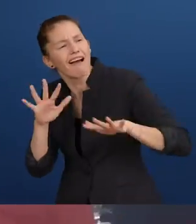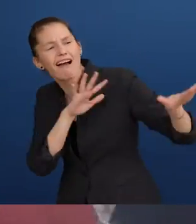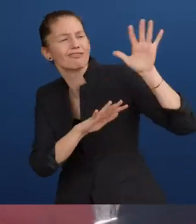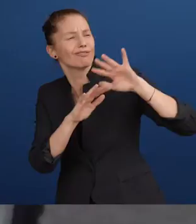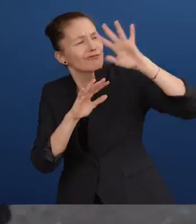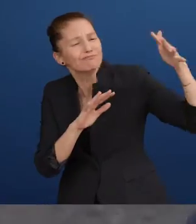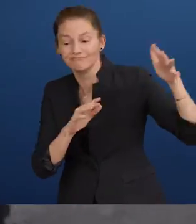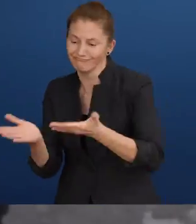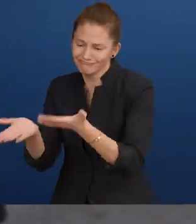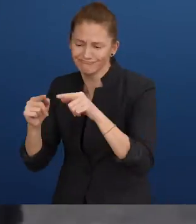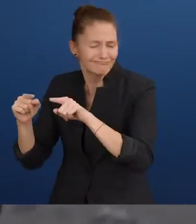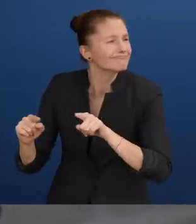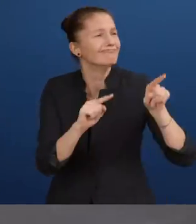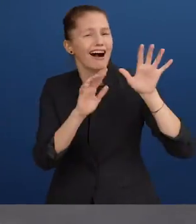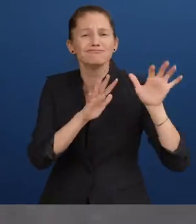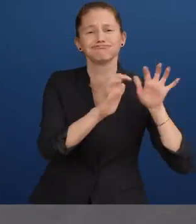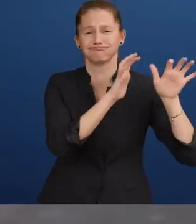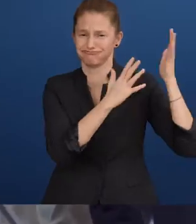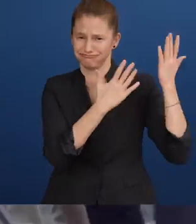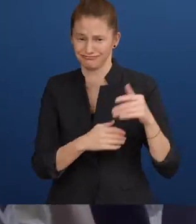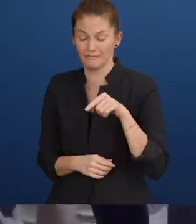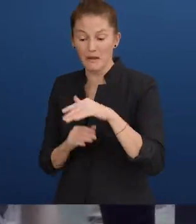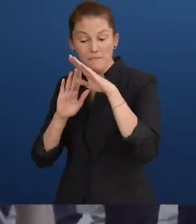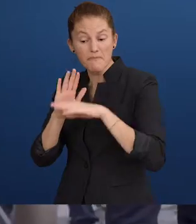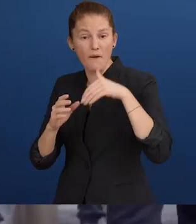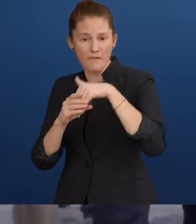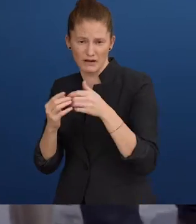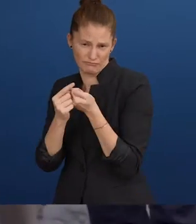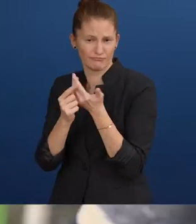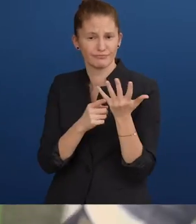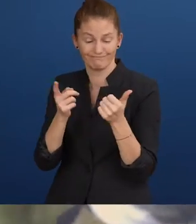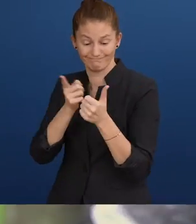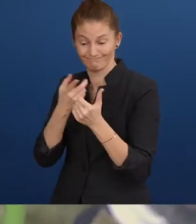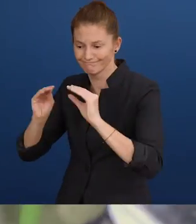by people with disabilities. The program includes training professionals,